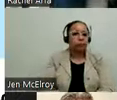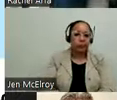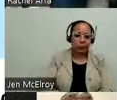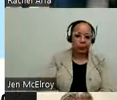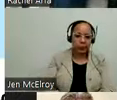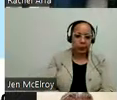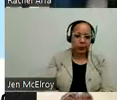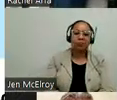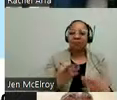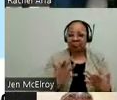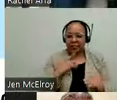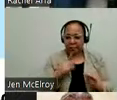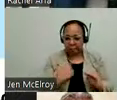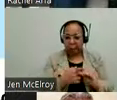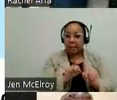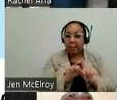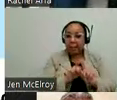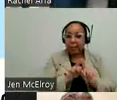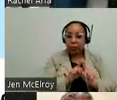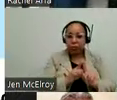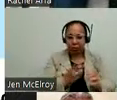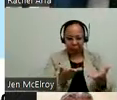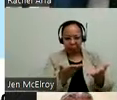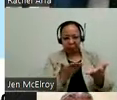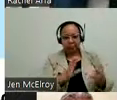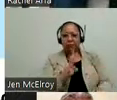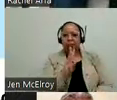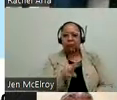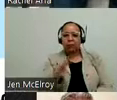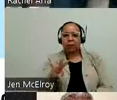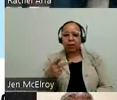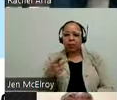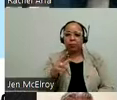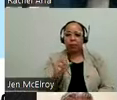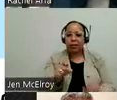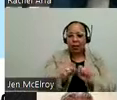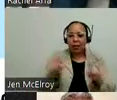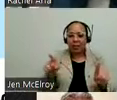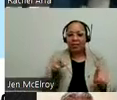here's a press release about that. That we released in February. After